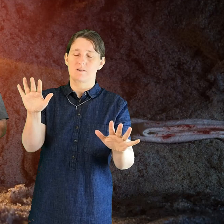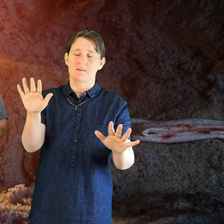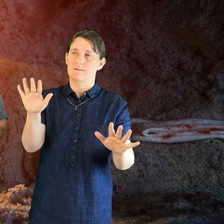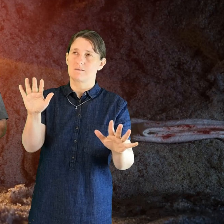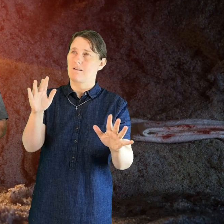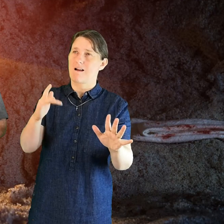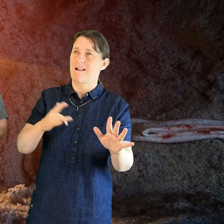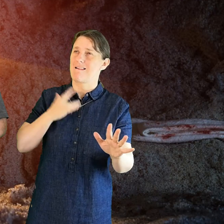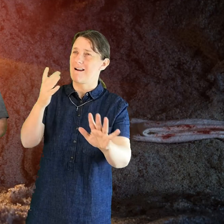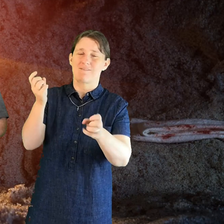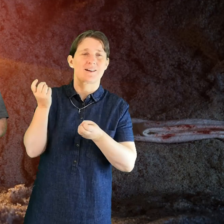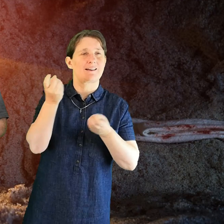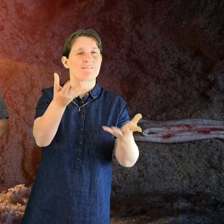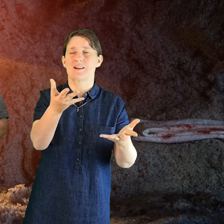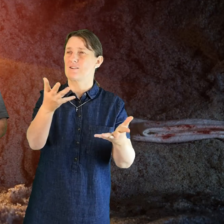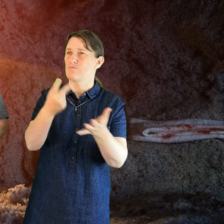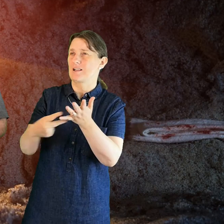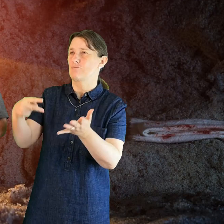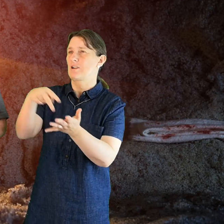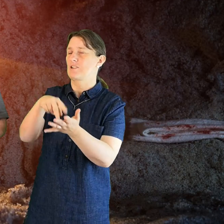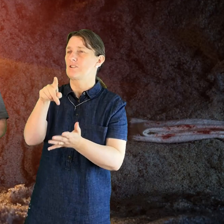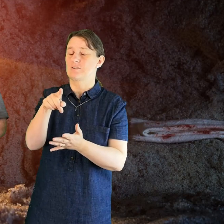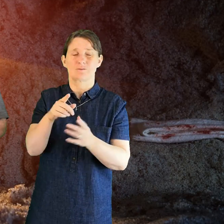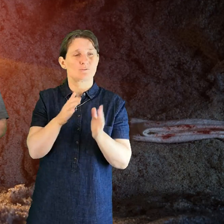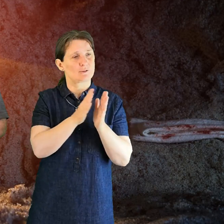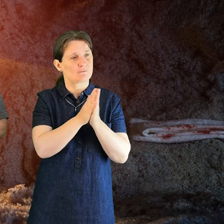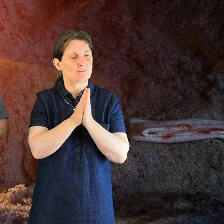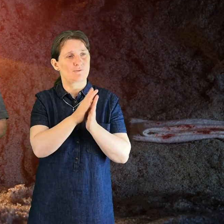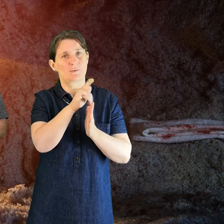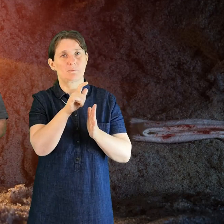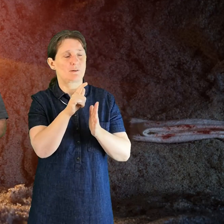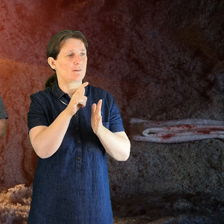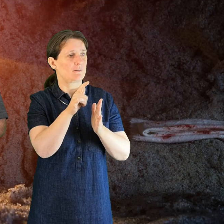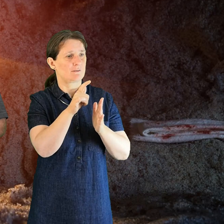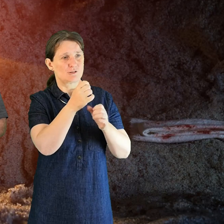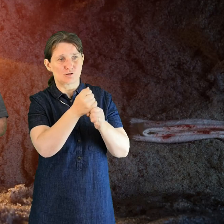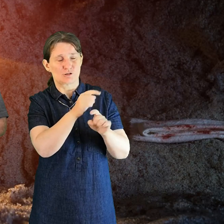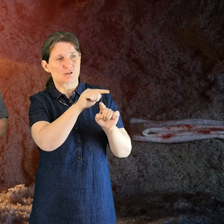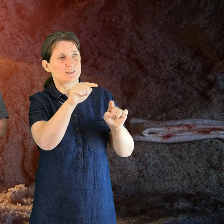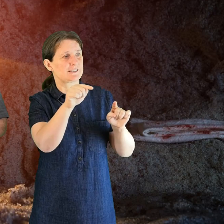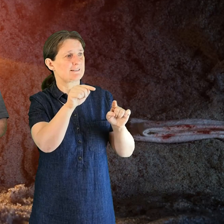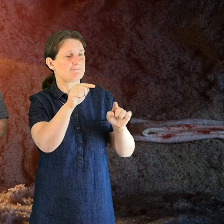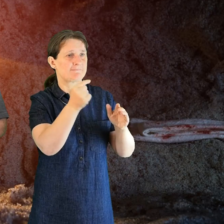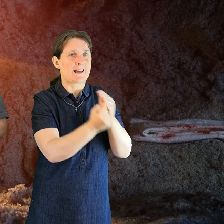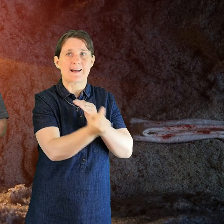We pray that isolated and persecuted churches may find fresh strength